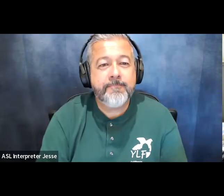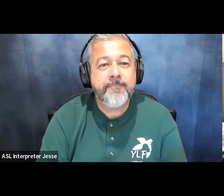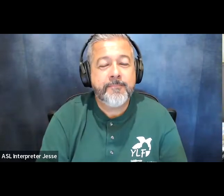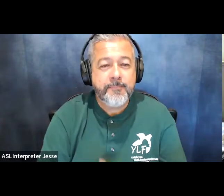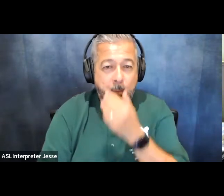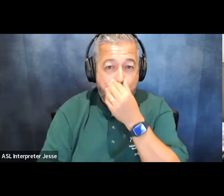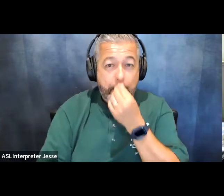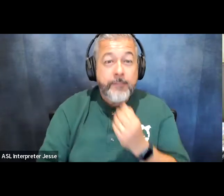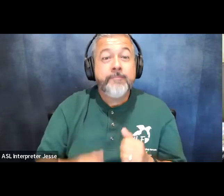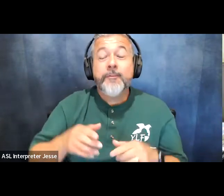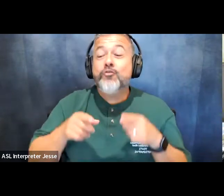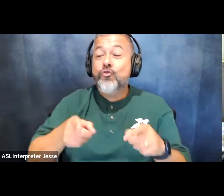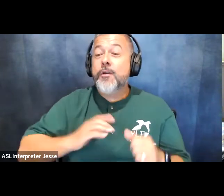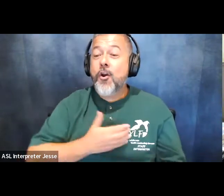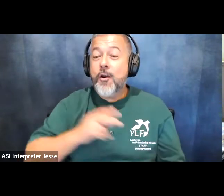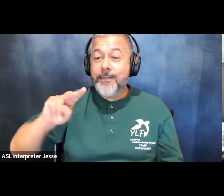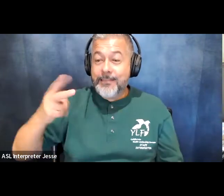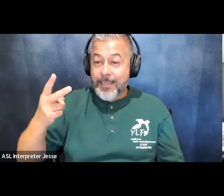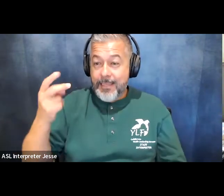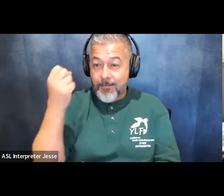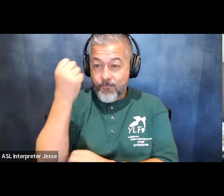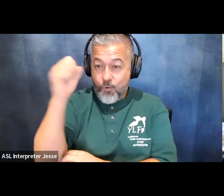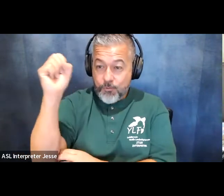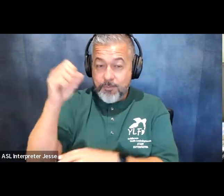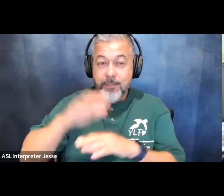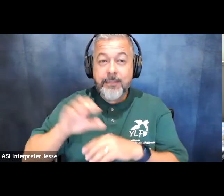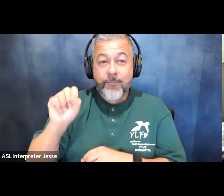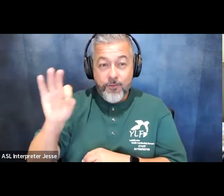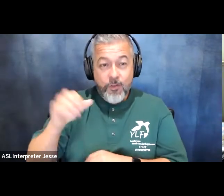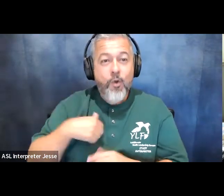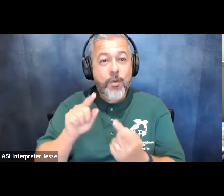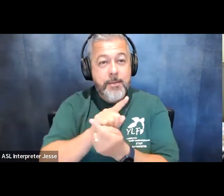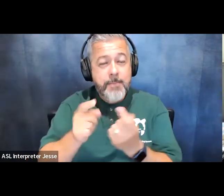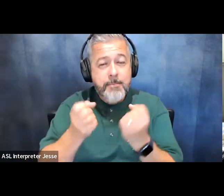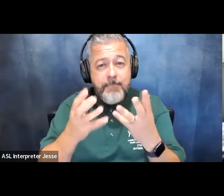at our second protest in san francisco we met many of the iconic leaders of the movement